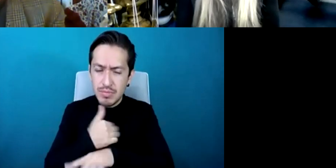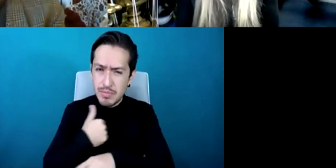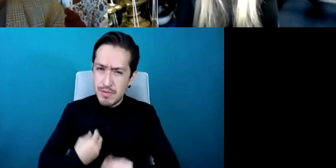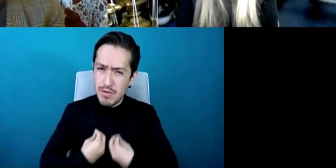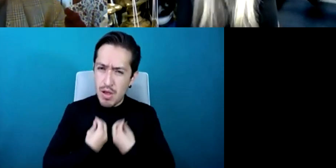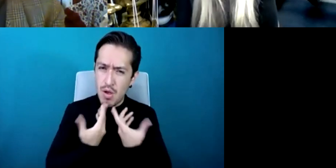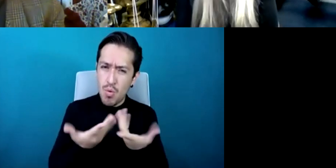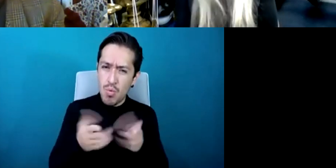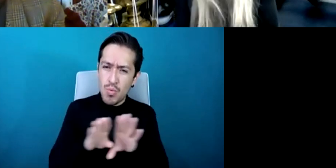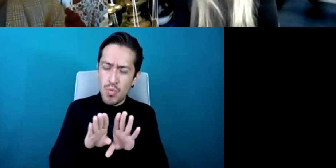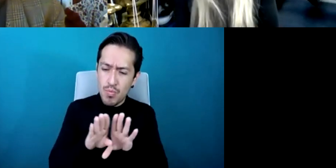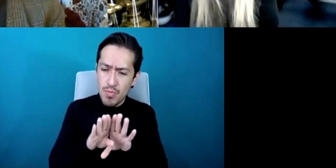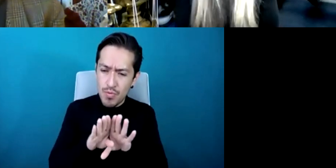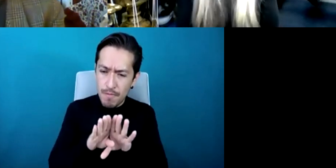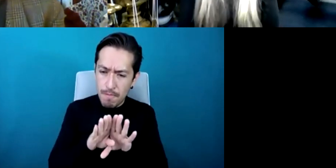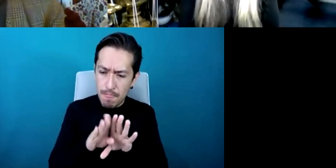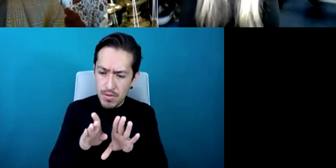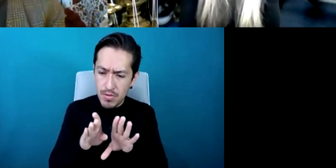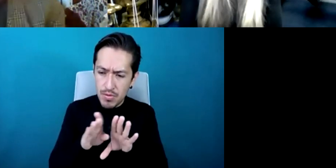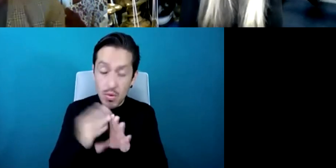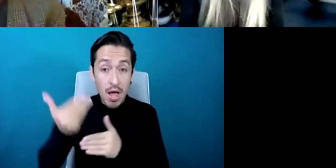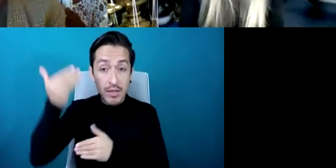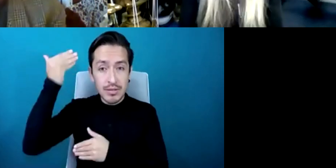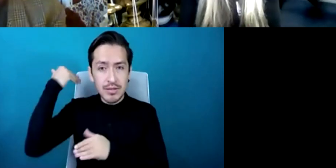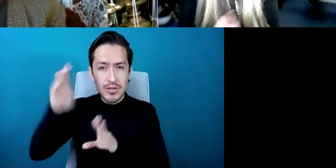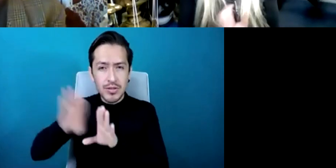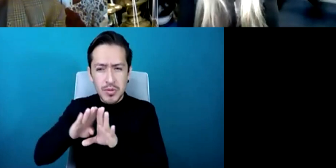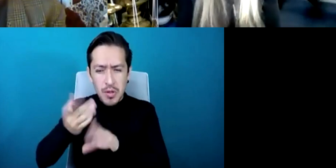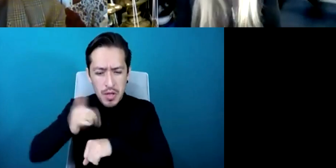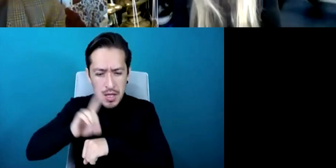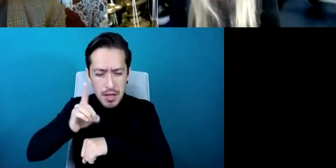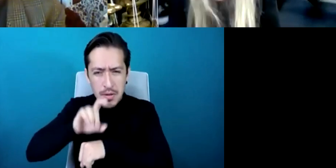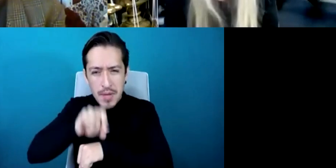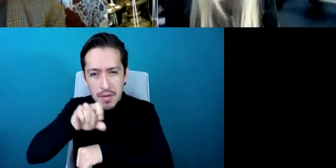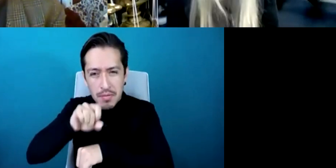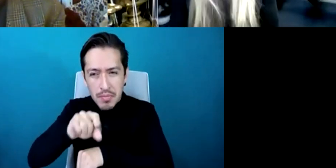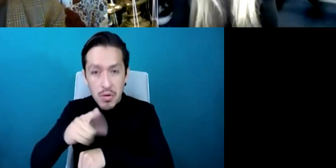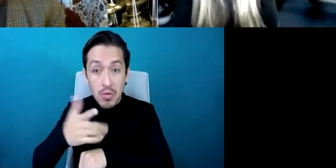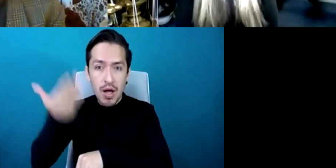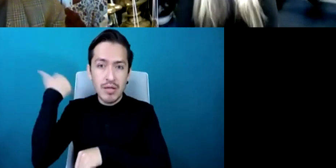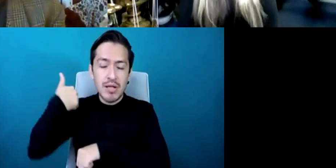was probably at school so suddenly since March I could get up at the same time every day I could